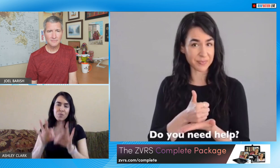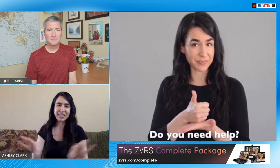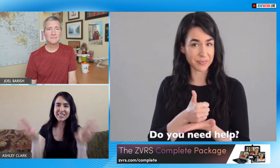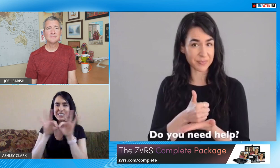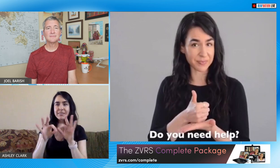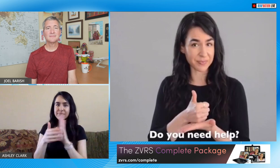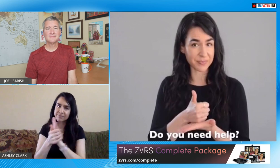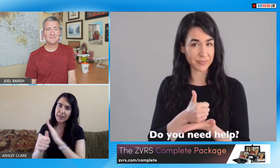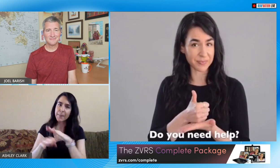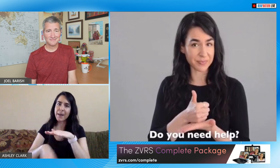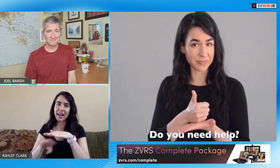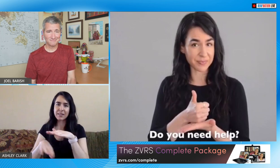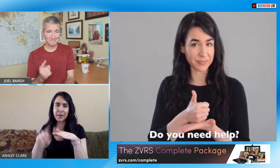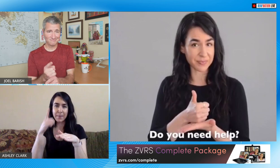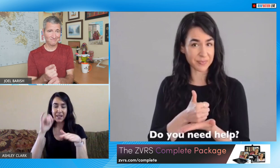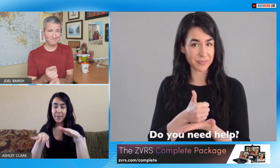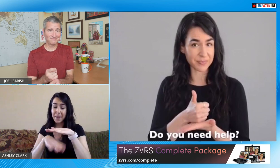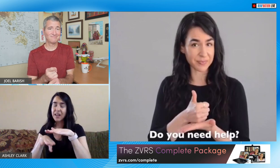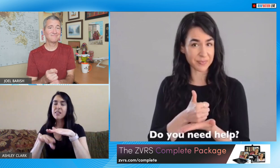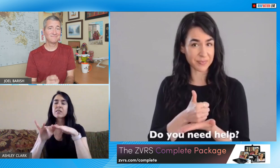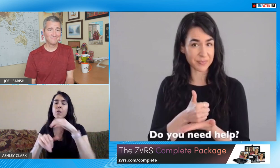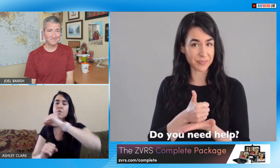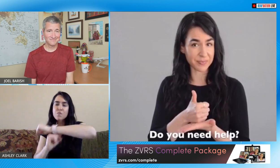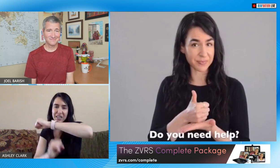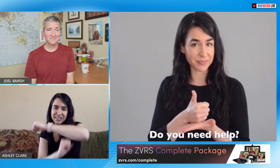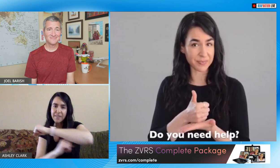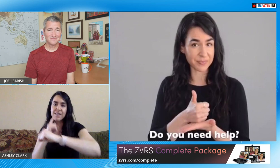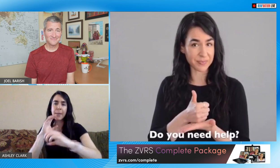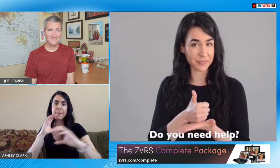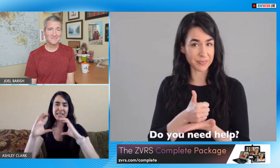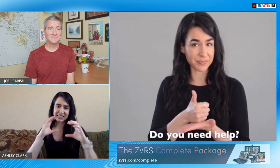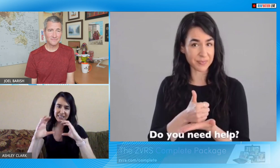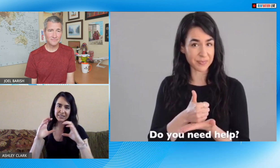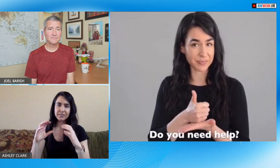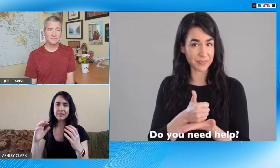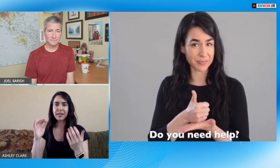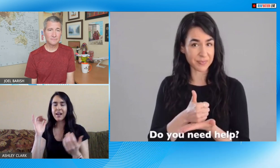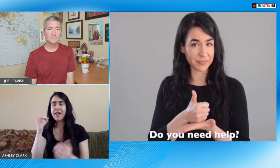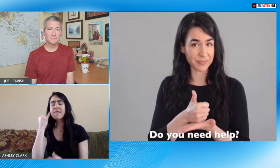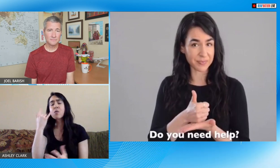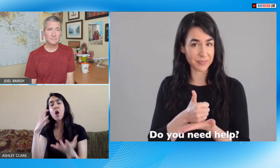proficient with a few basic critical phrases because that's the foundation